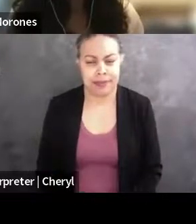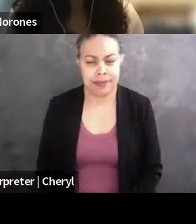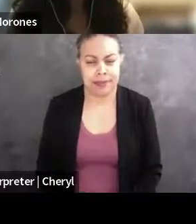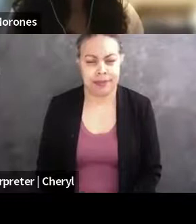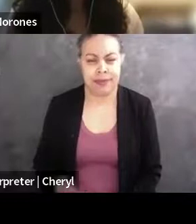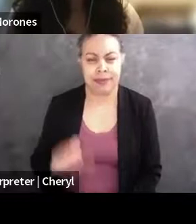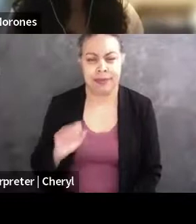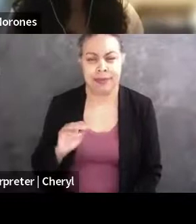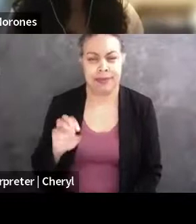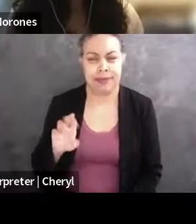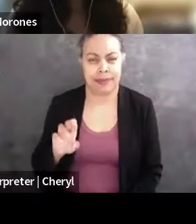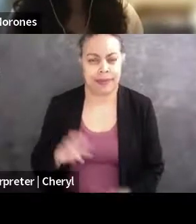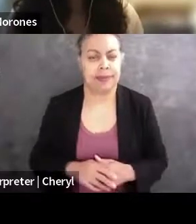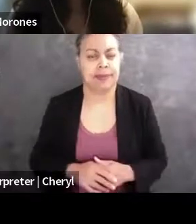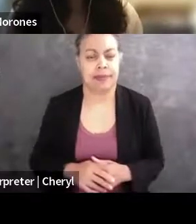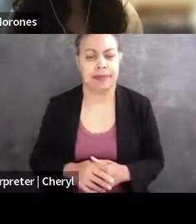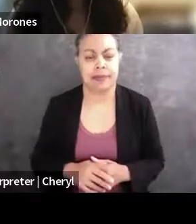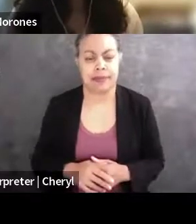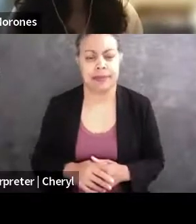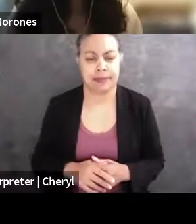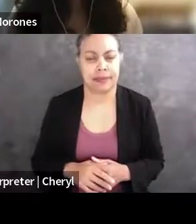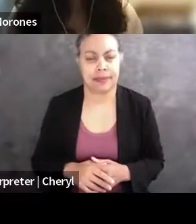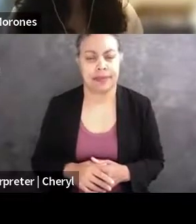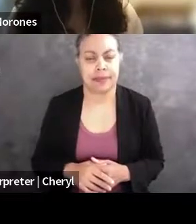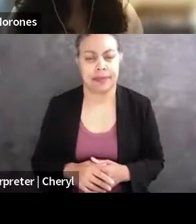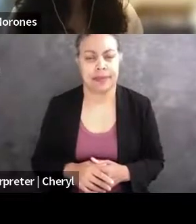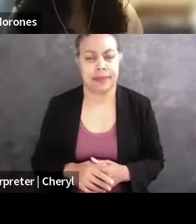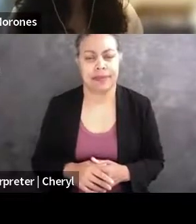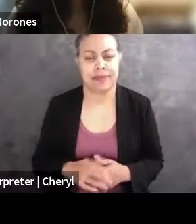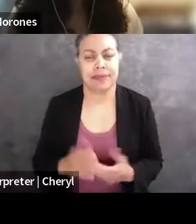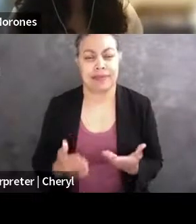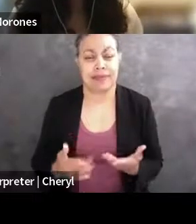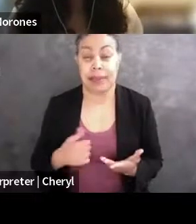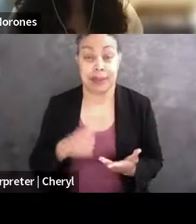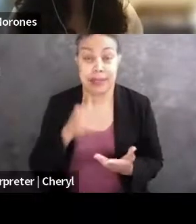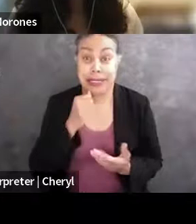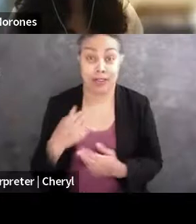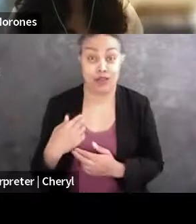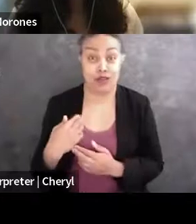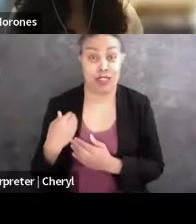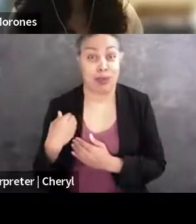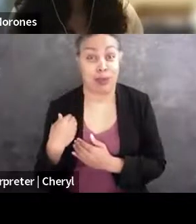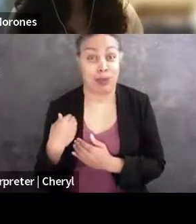Sure, I guess I'll just say, perhaps I was the irresponsible one of the bunch of us.